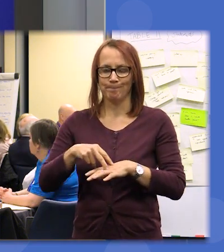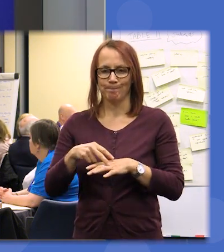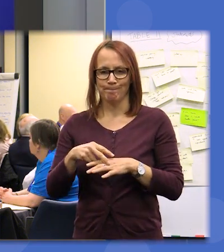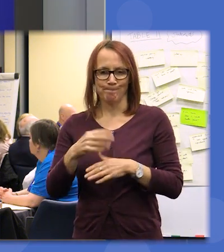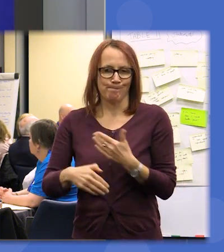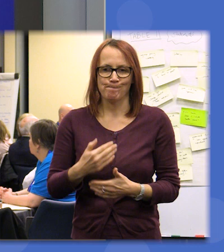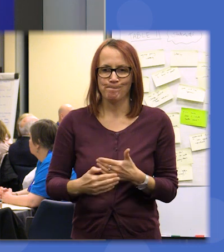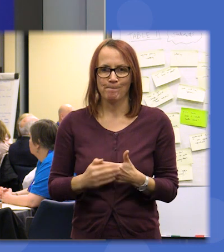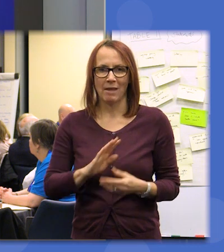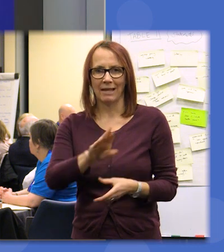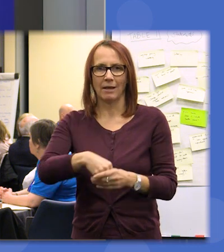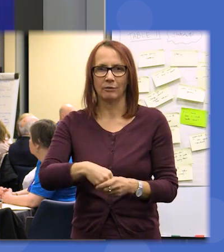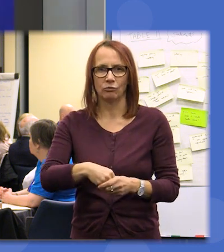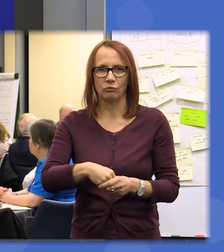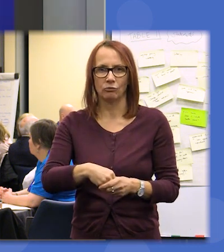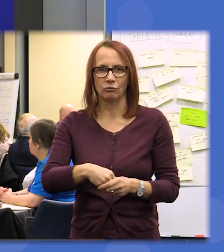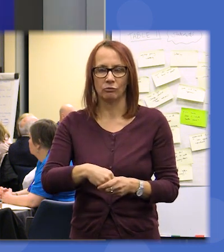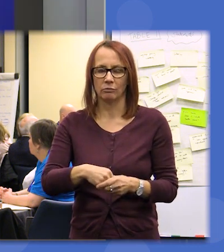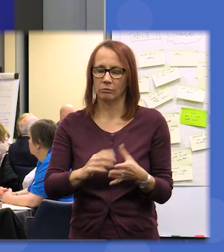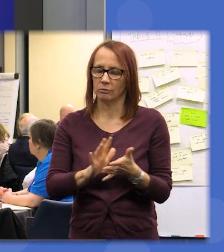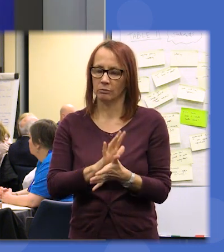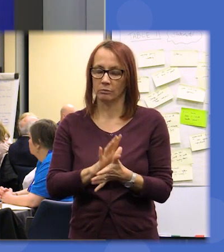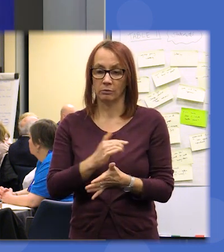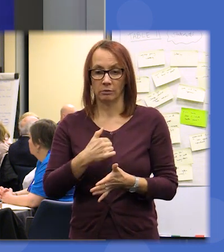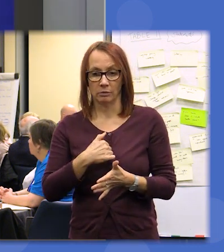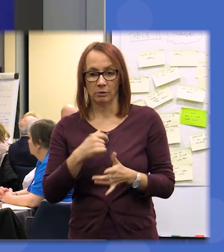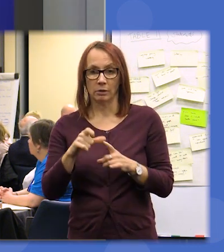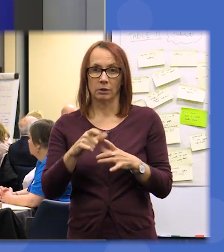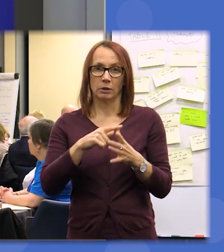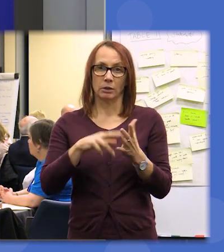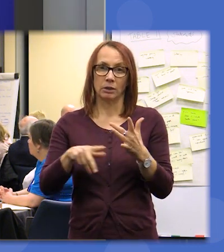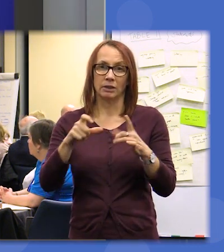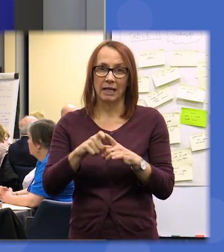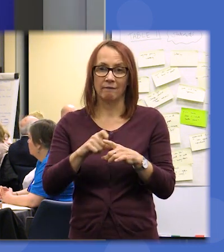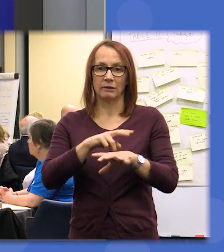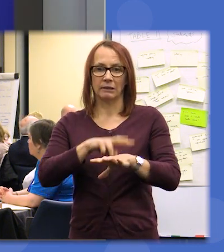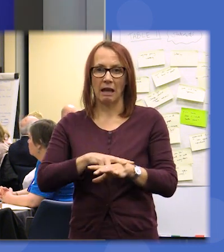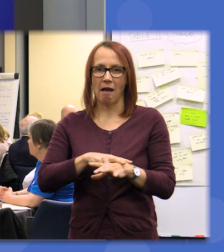I and David and the Secretariat and everybody who's involved in this process